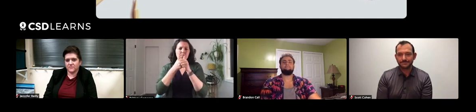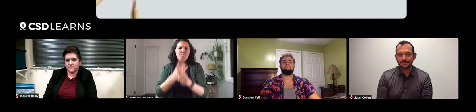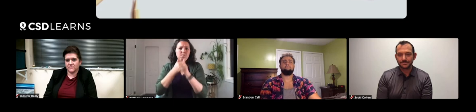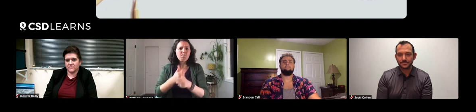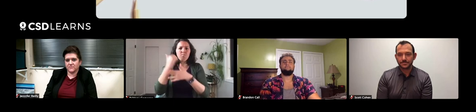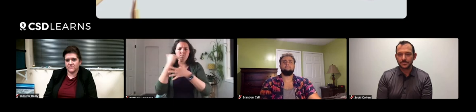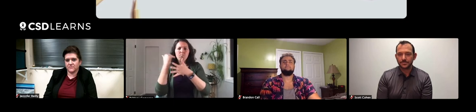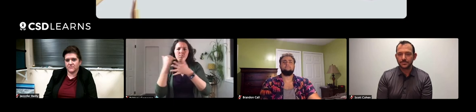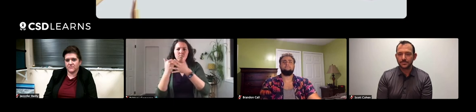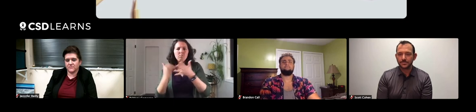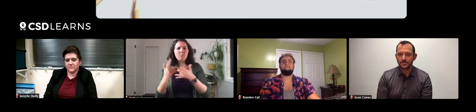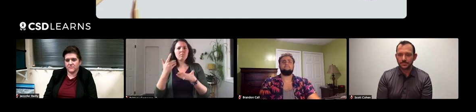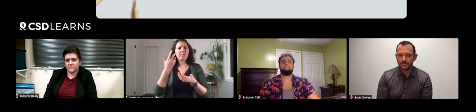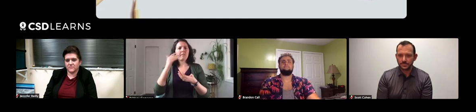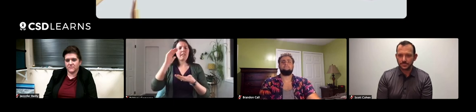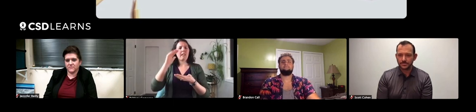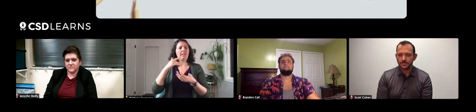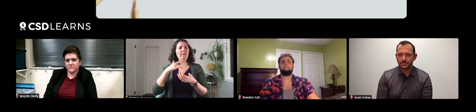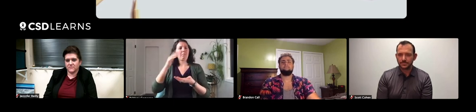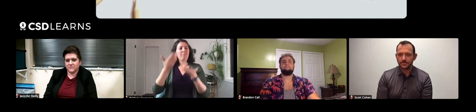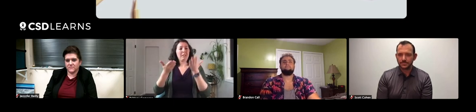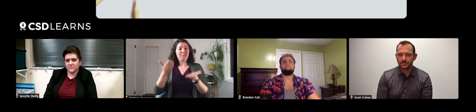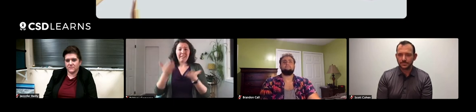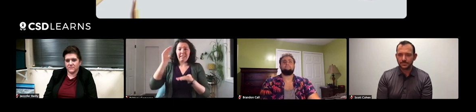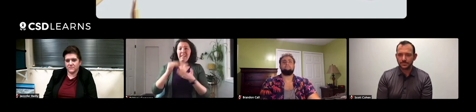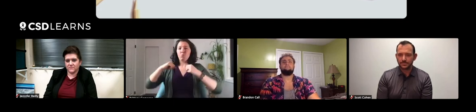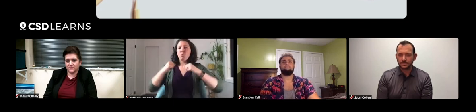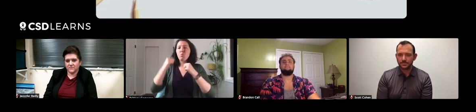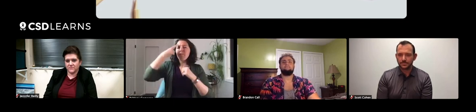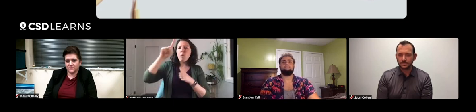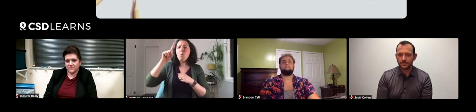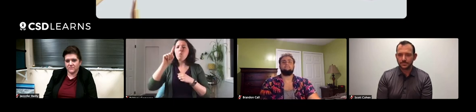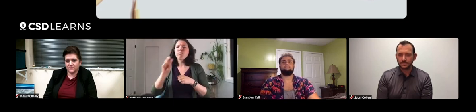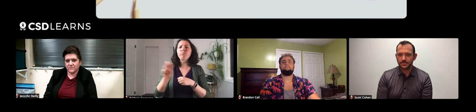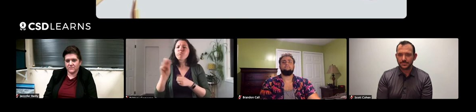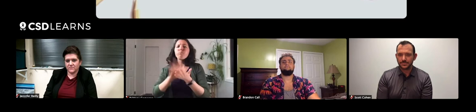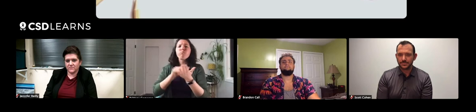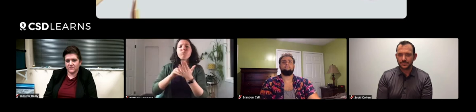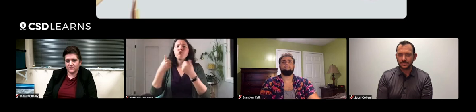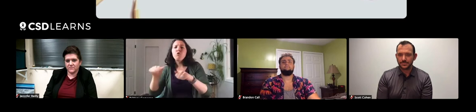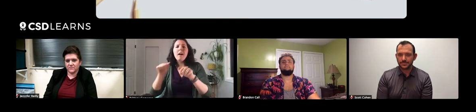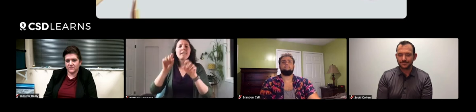and more strict criterias put on them, there's not enough room for exploration.